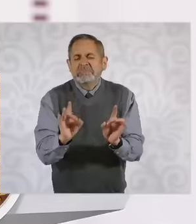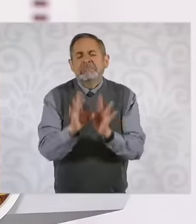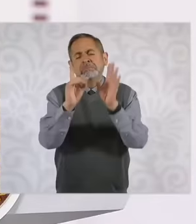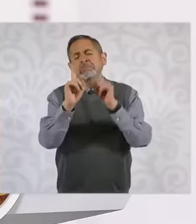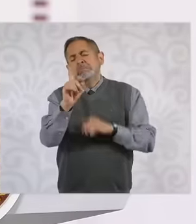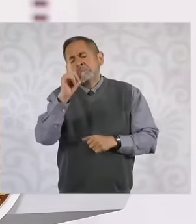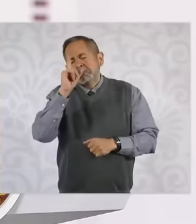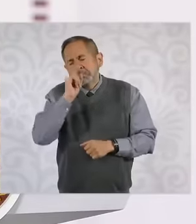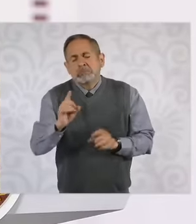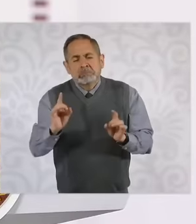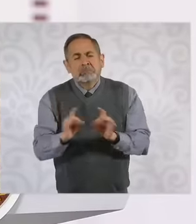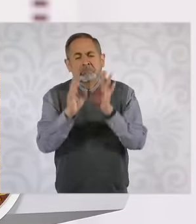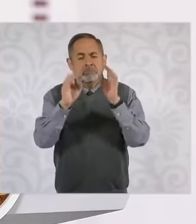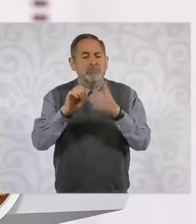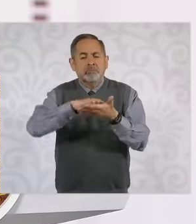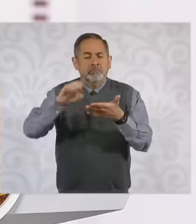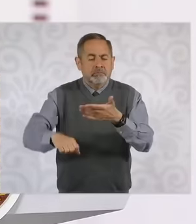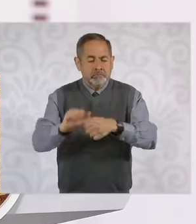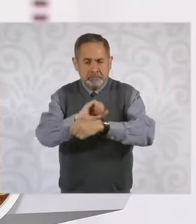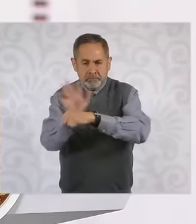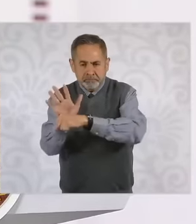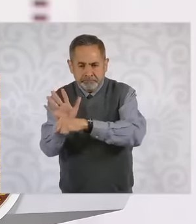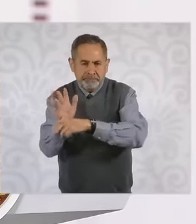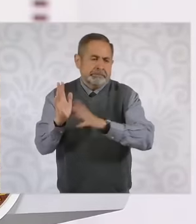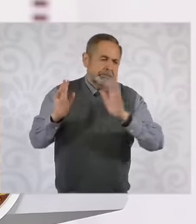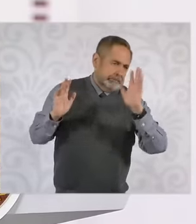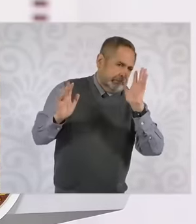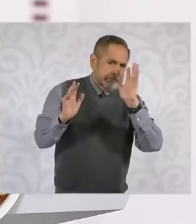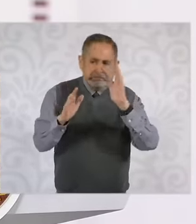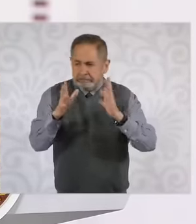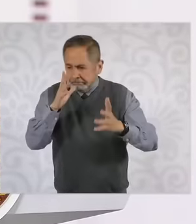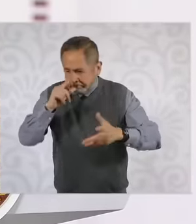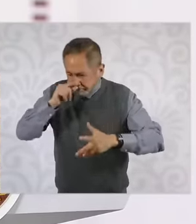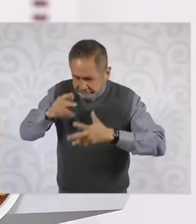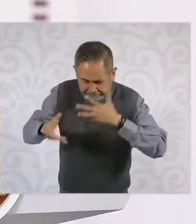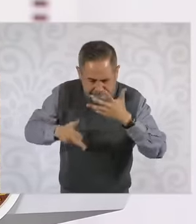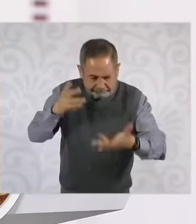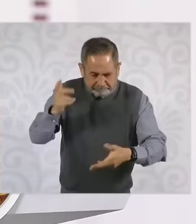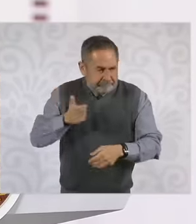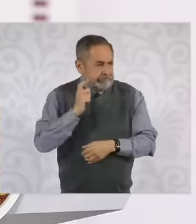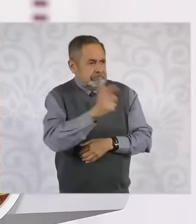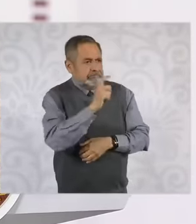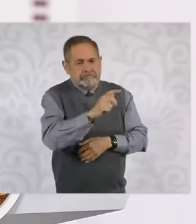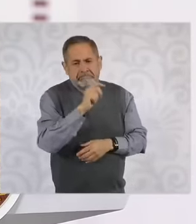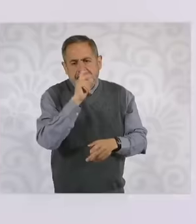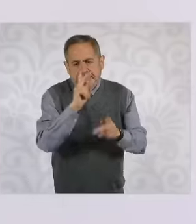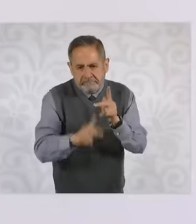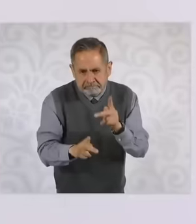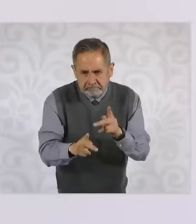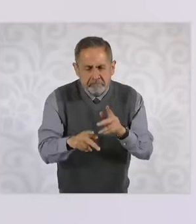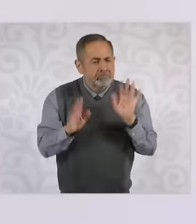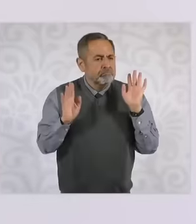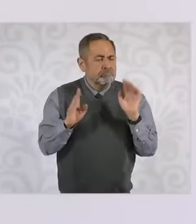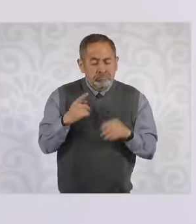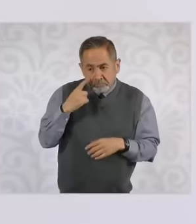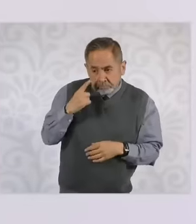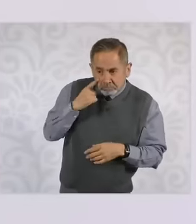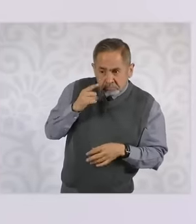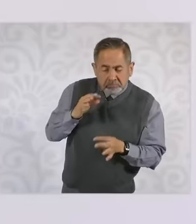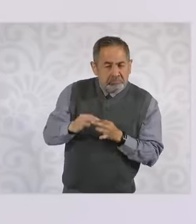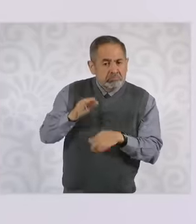such as the covid does it tend to aa a different situation But there will be special considerations